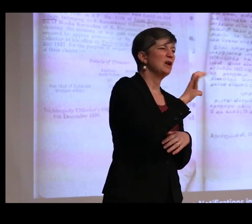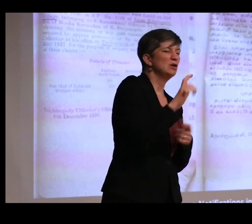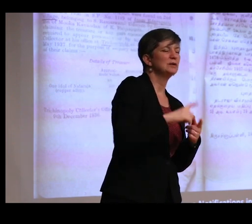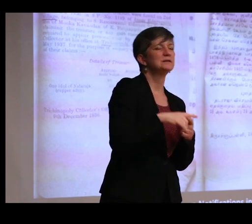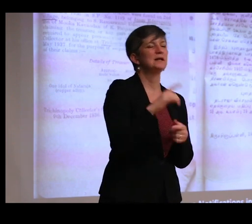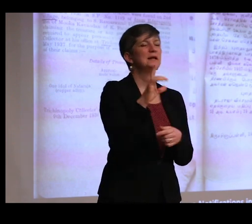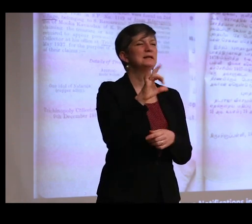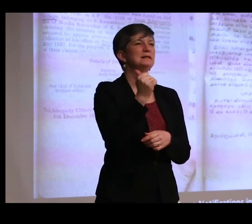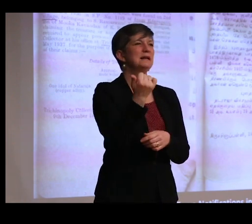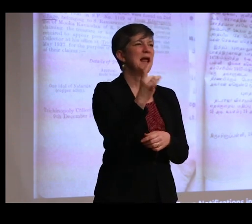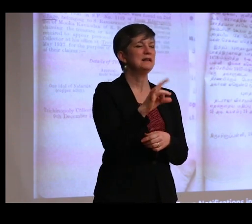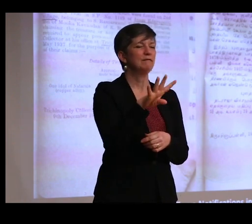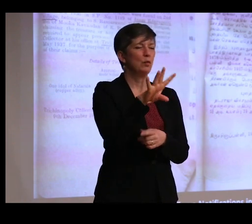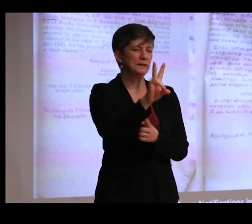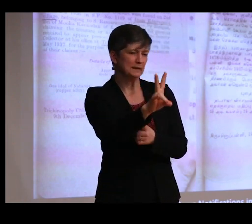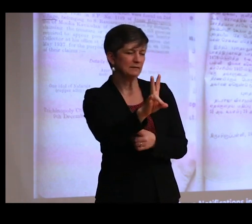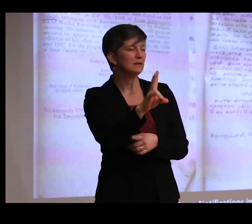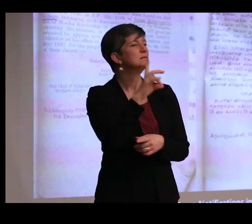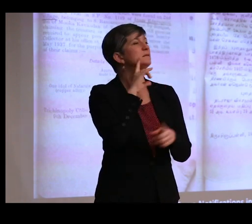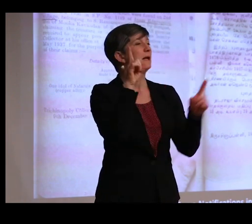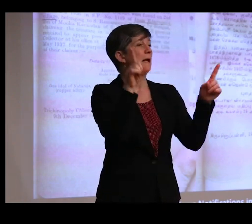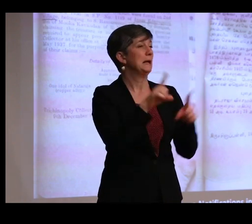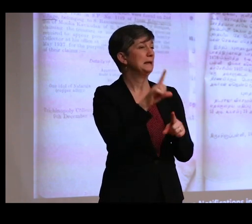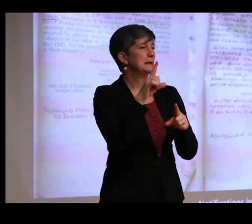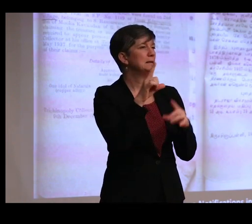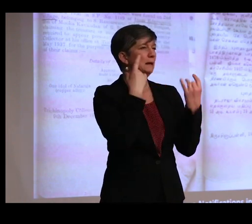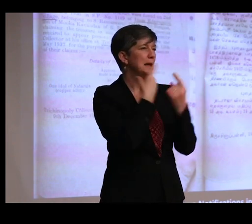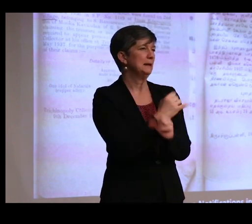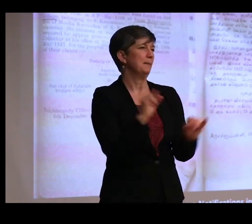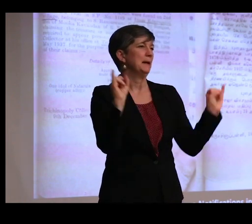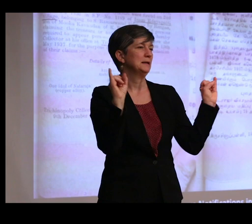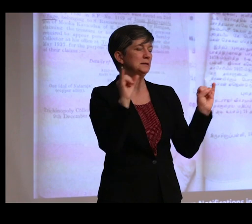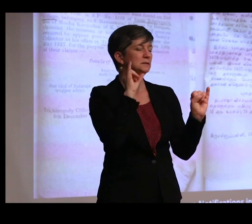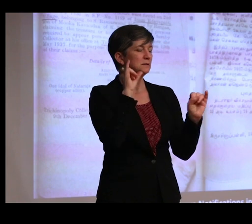the year of Indian independence, we have nearly 50 petitions from local, primarily